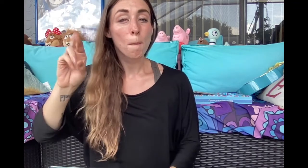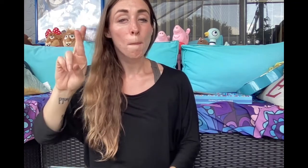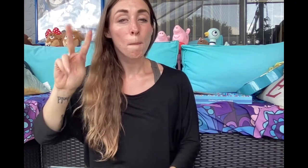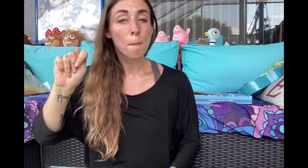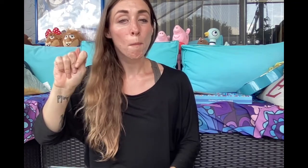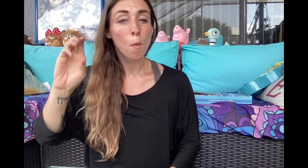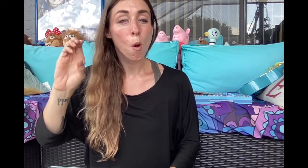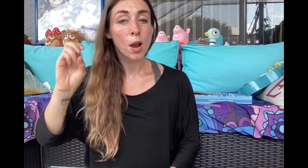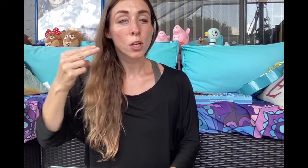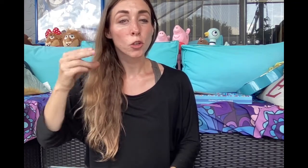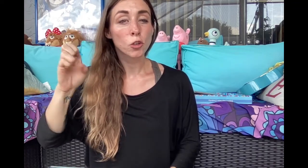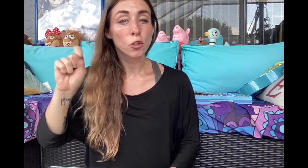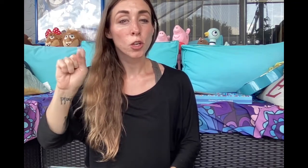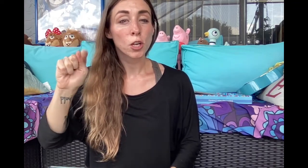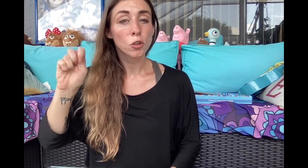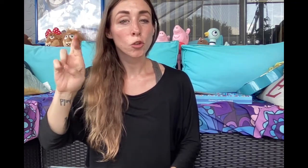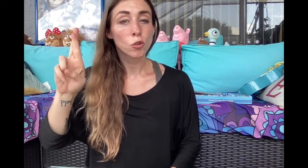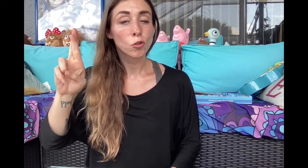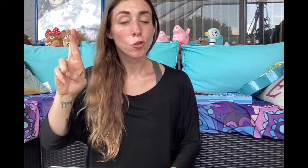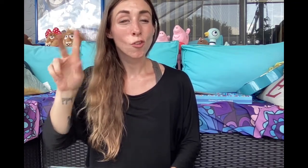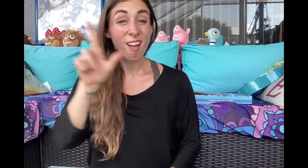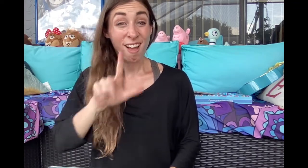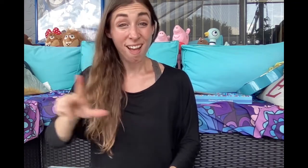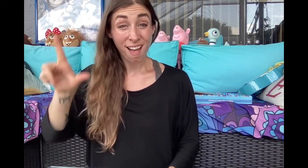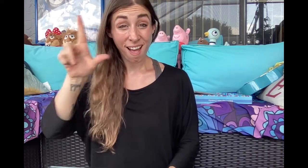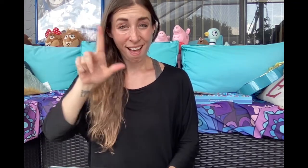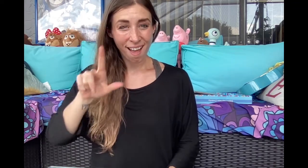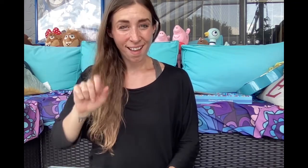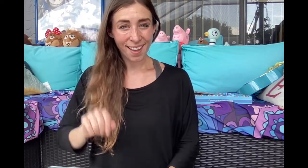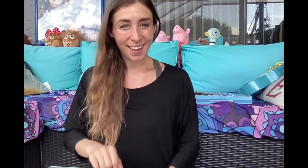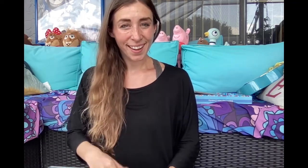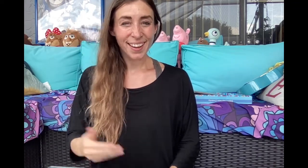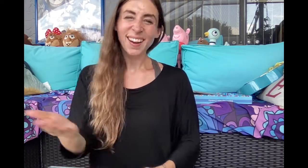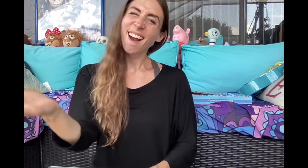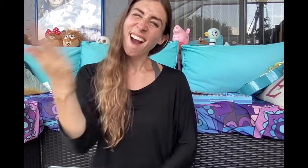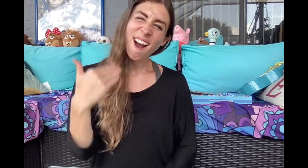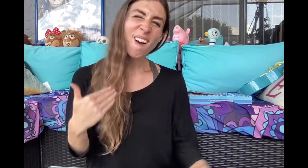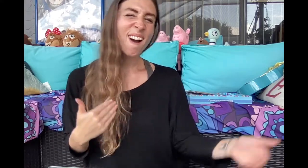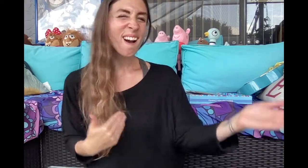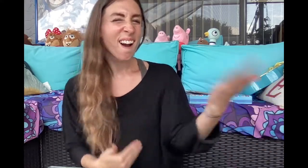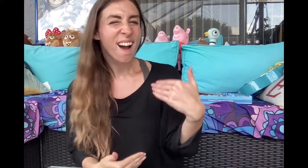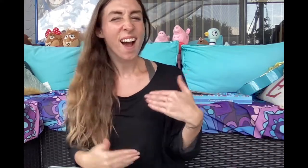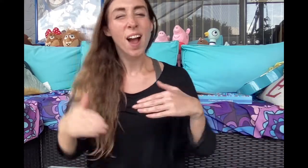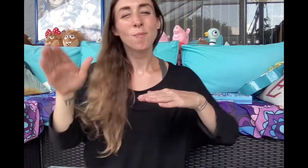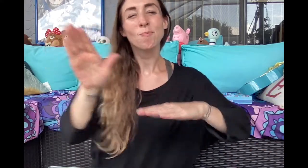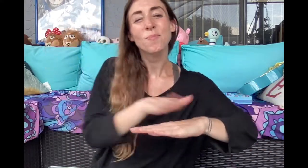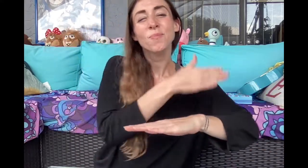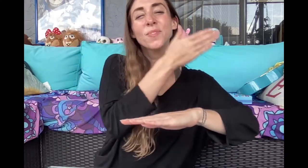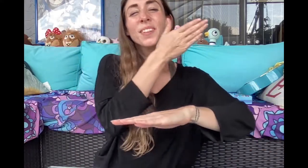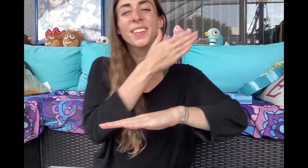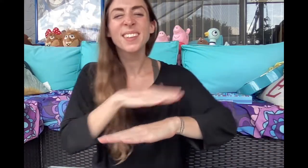For the port chester library! Come come!